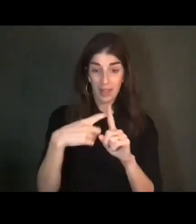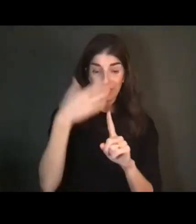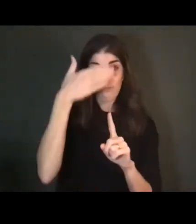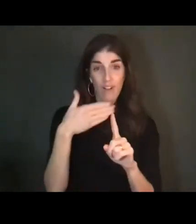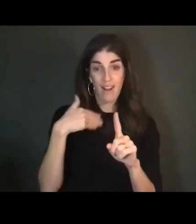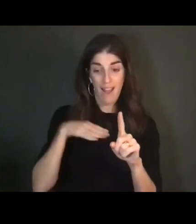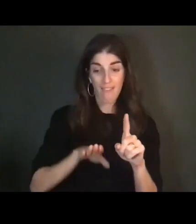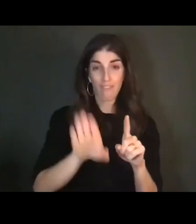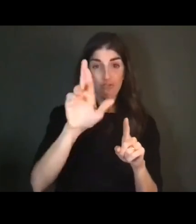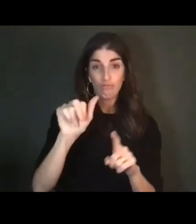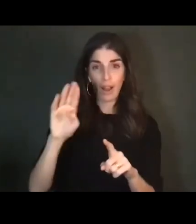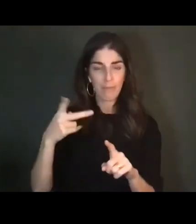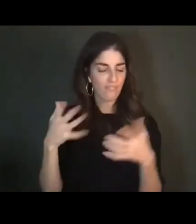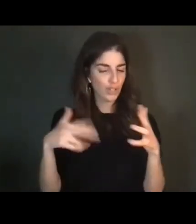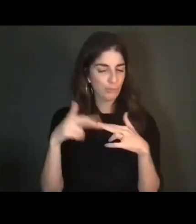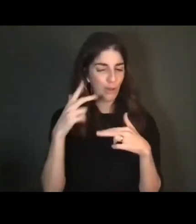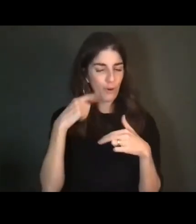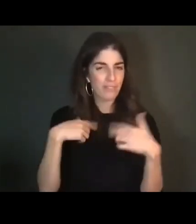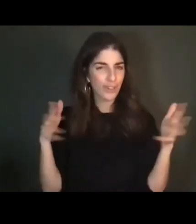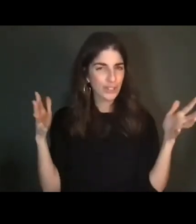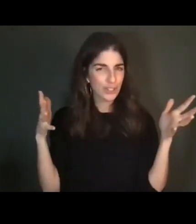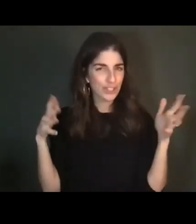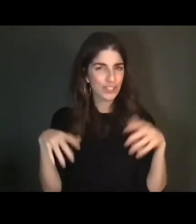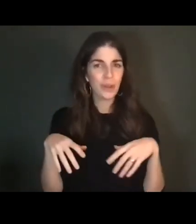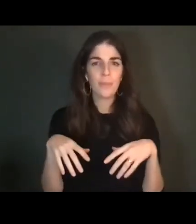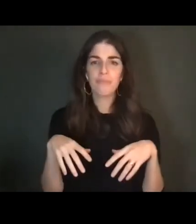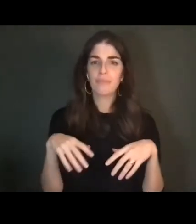already built it for me. I just have to get down the one set of stairs, and then off I